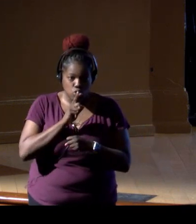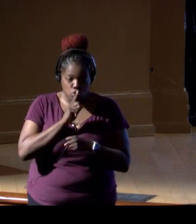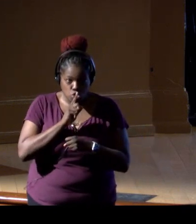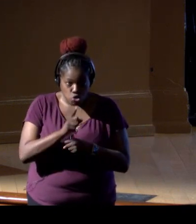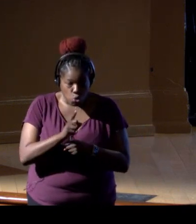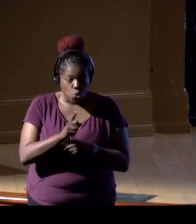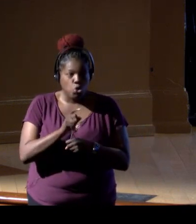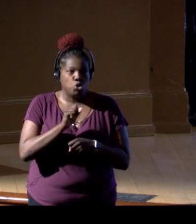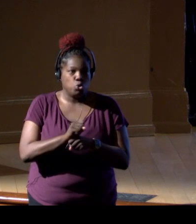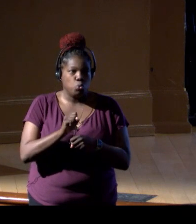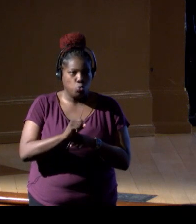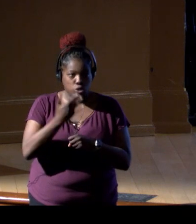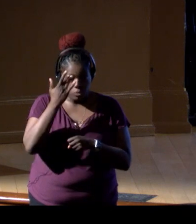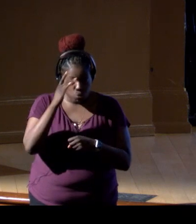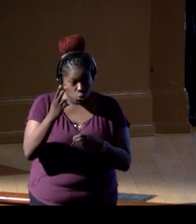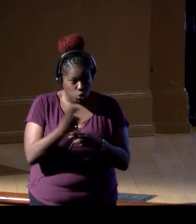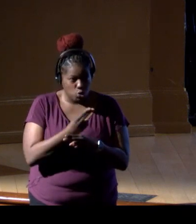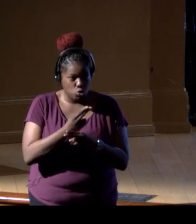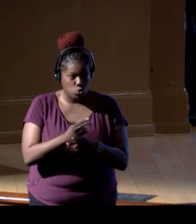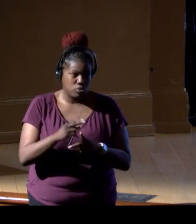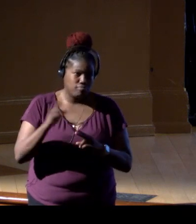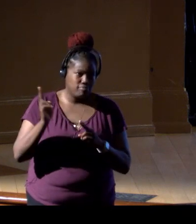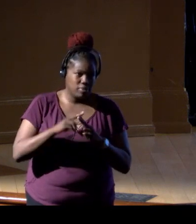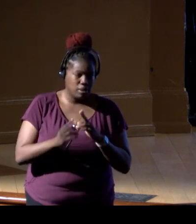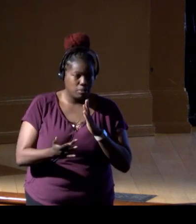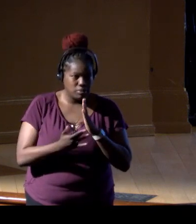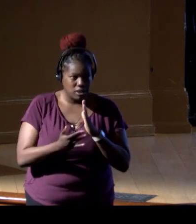To me, that means using the best technology suited for the job,